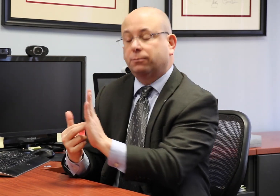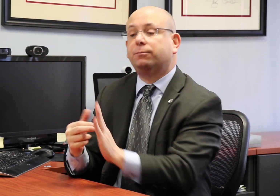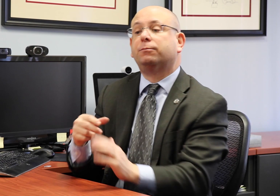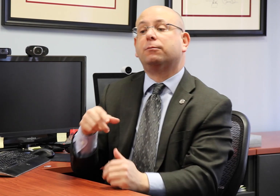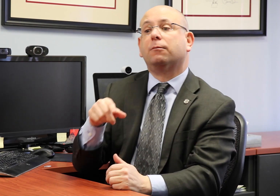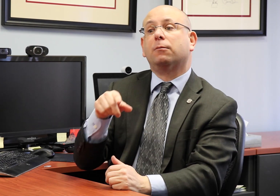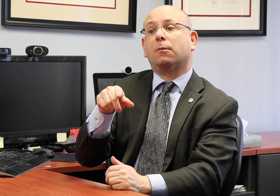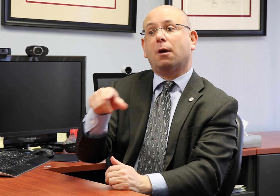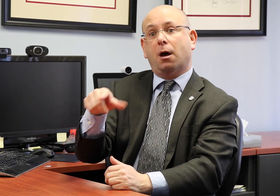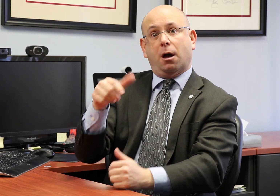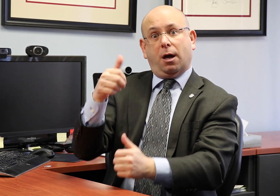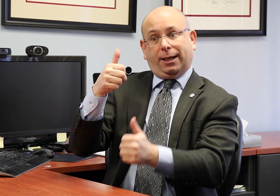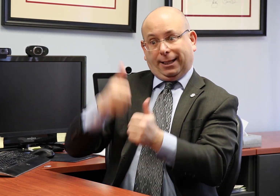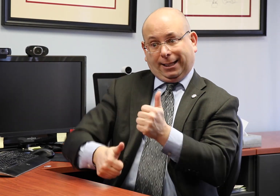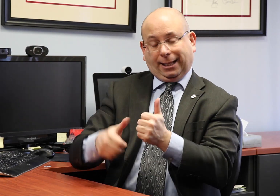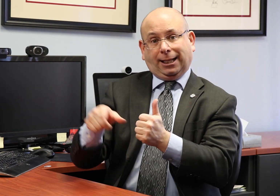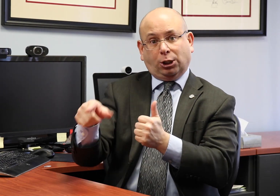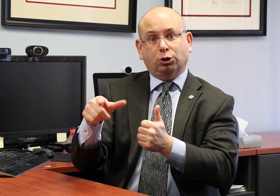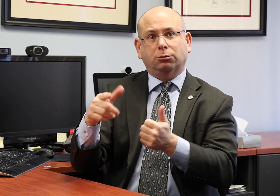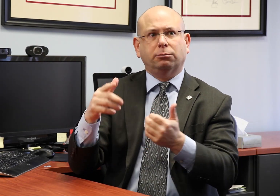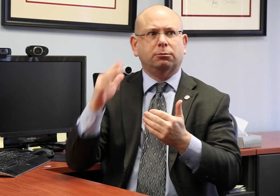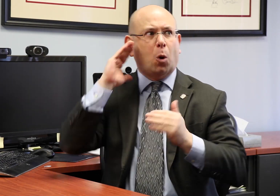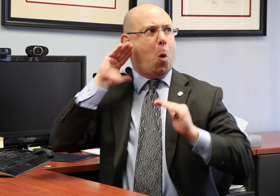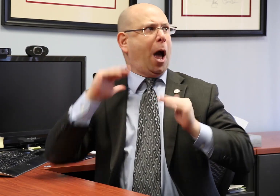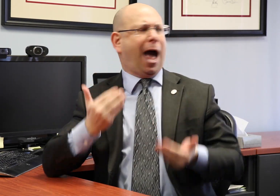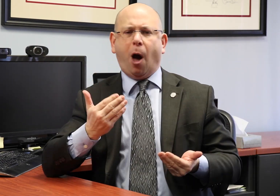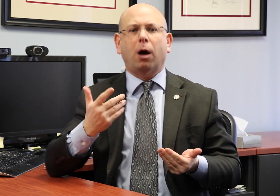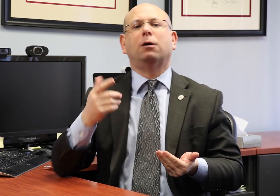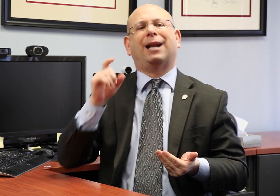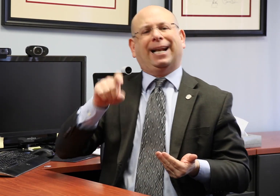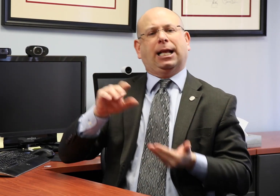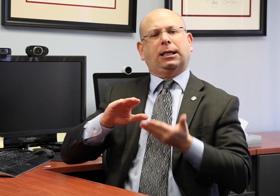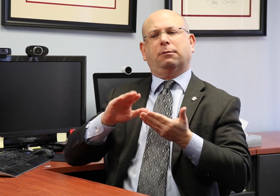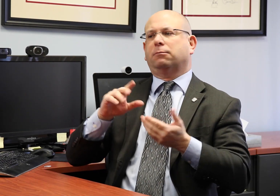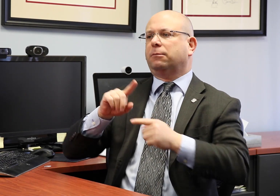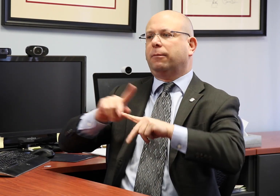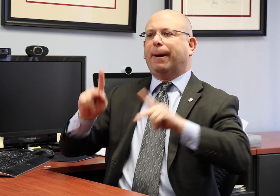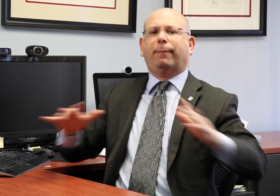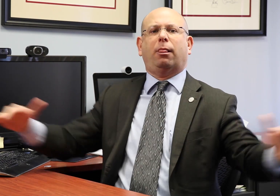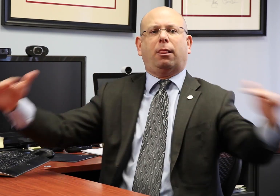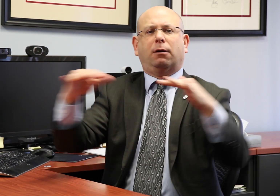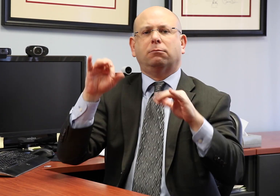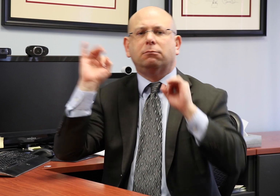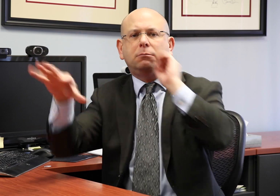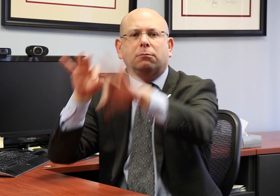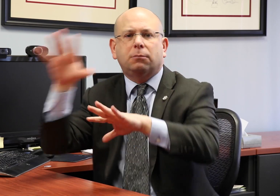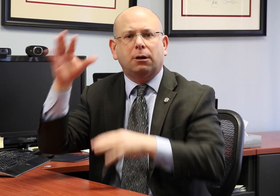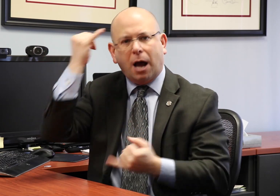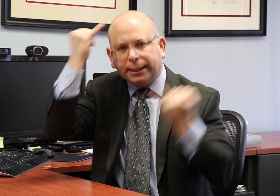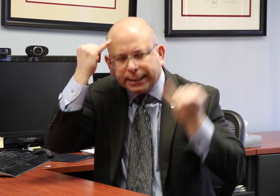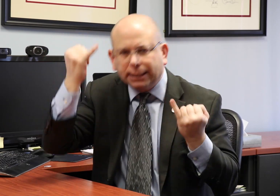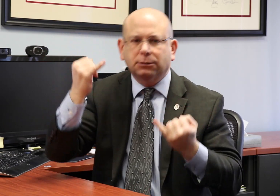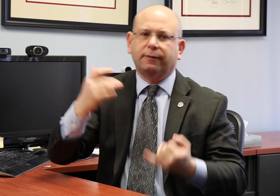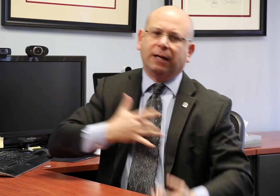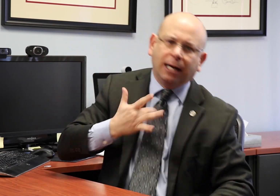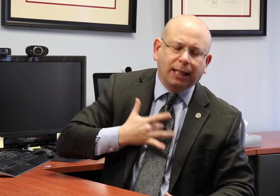Agencies generally do not write these rules by themselves, but must ask for feedback, ideas, opinions,